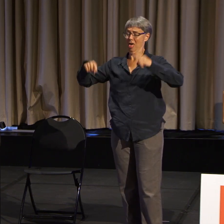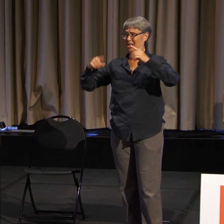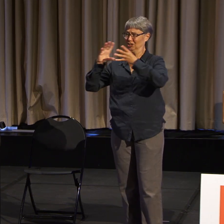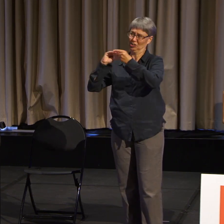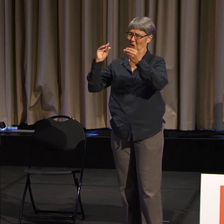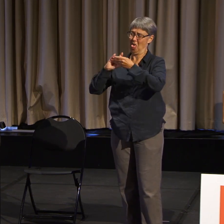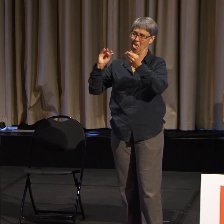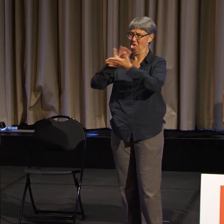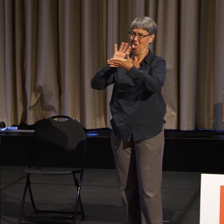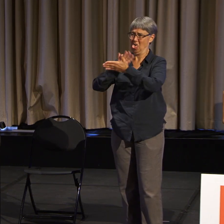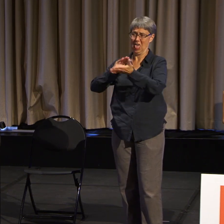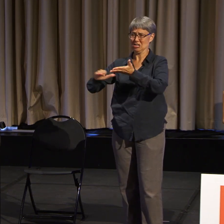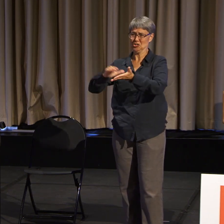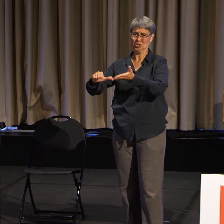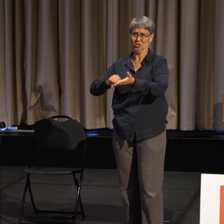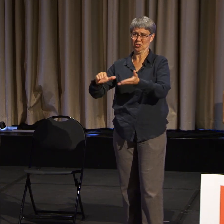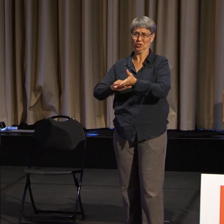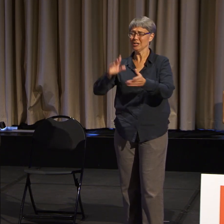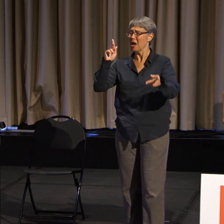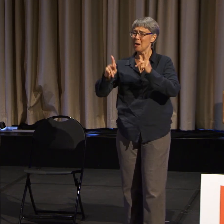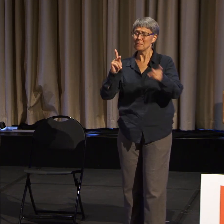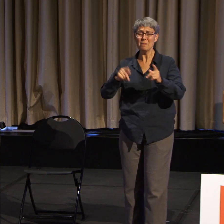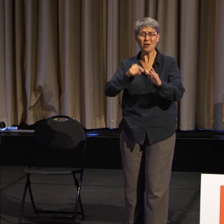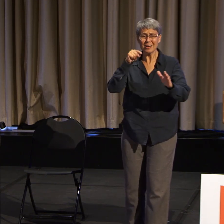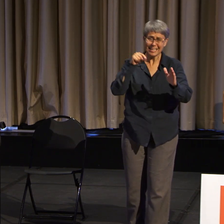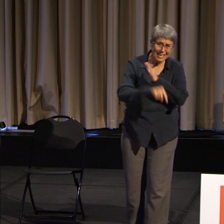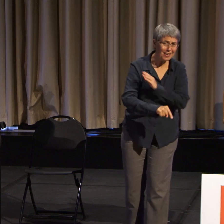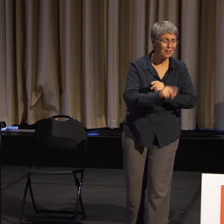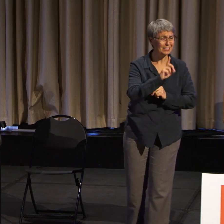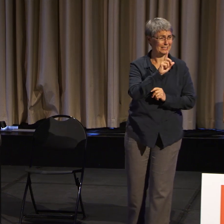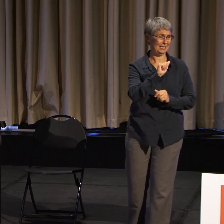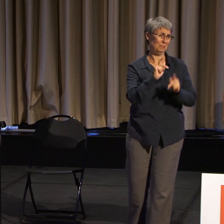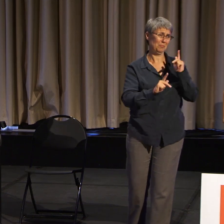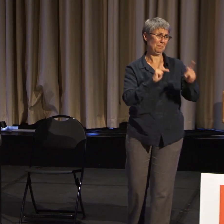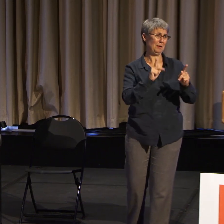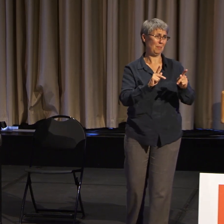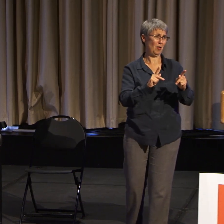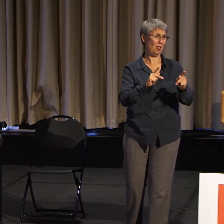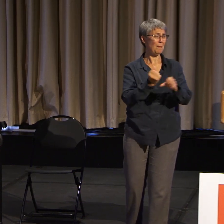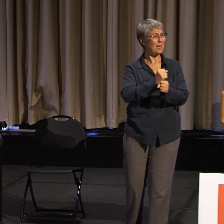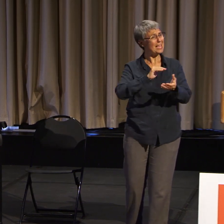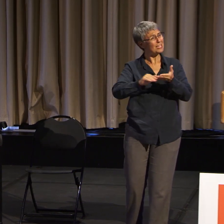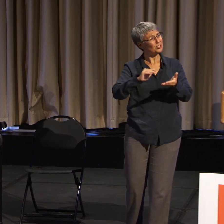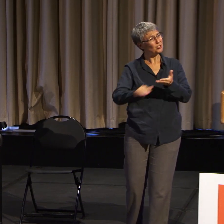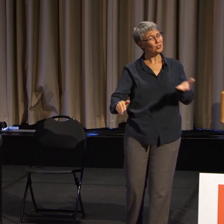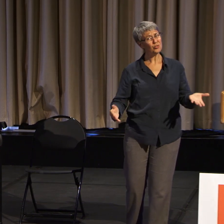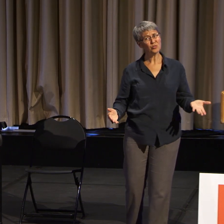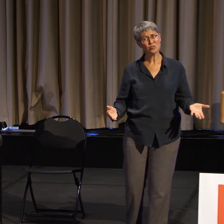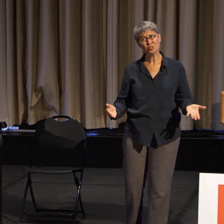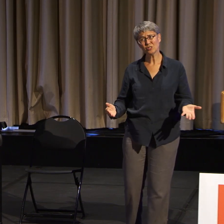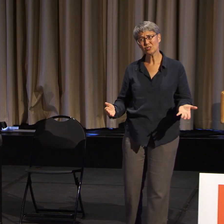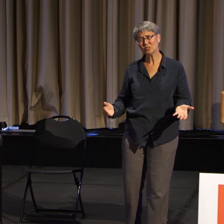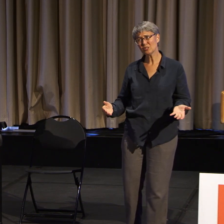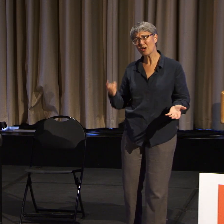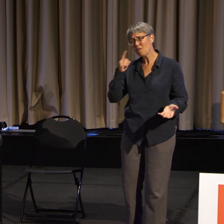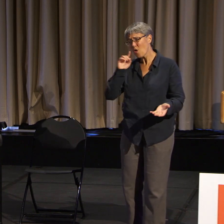killing their disabled people and then people making excuses for the killing of a disabled child.